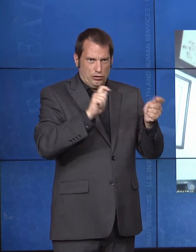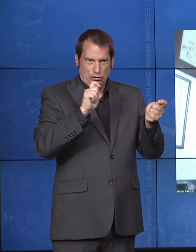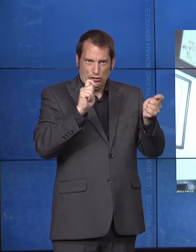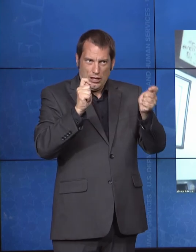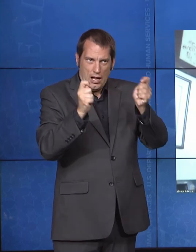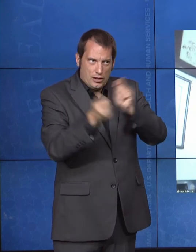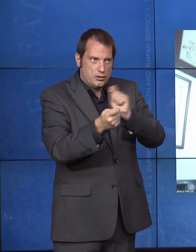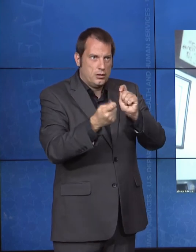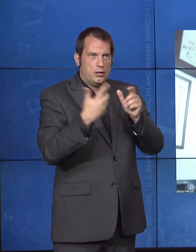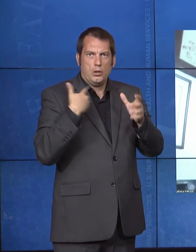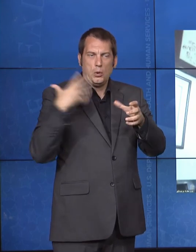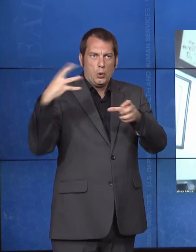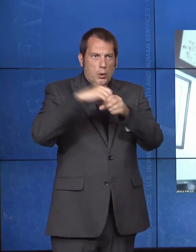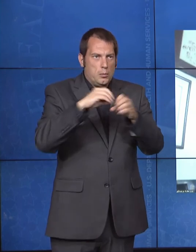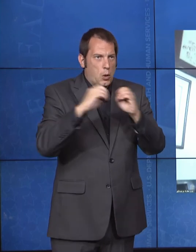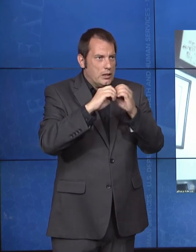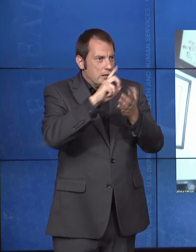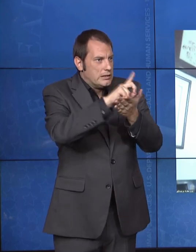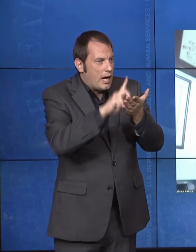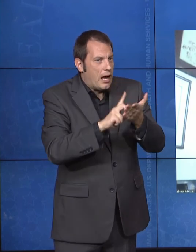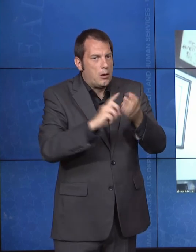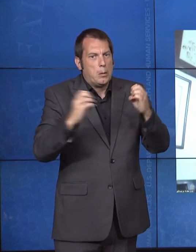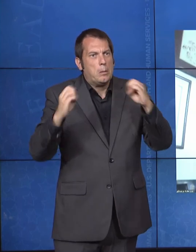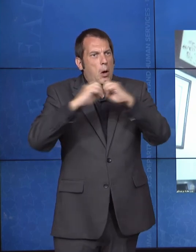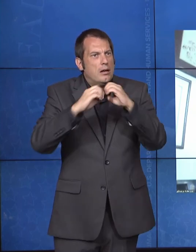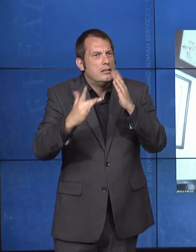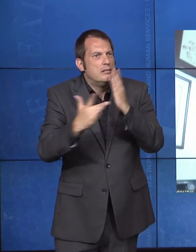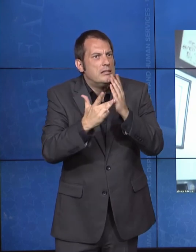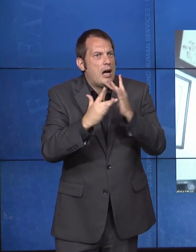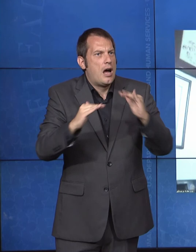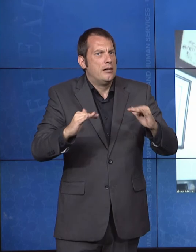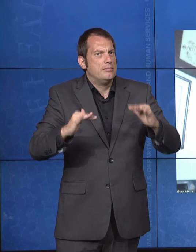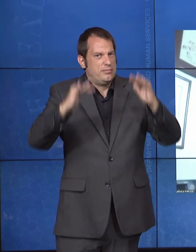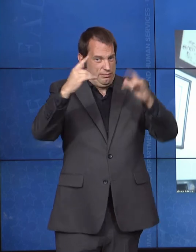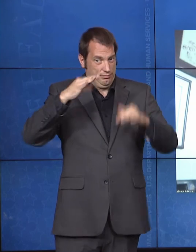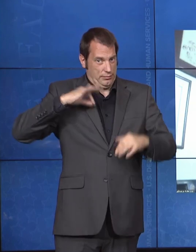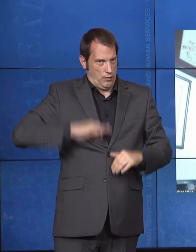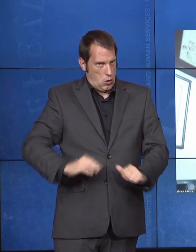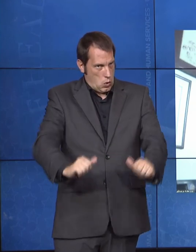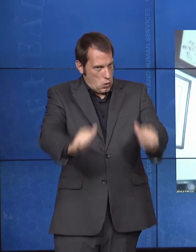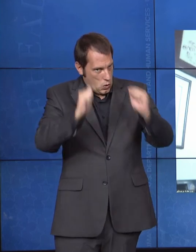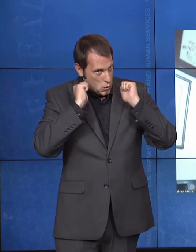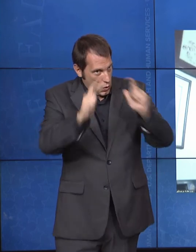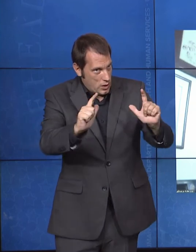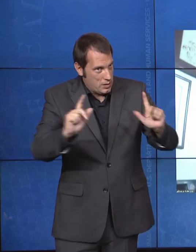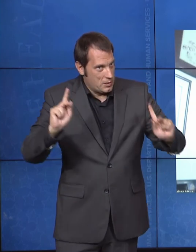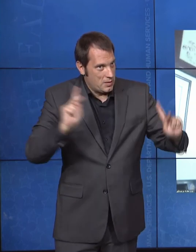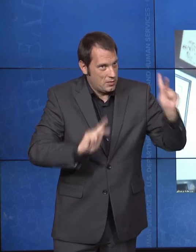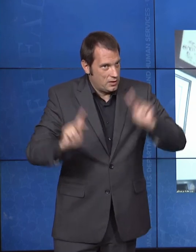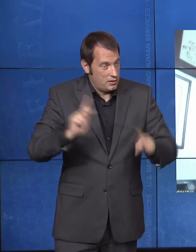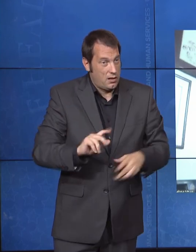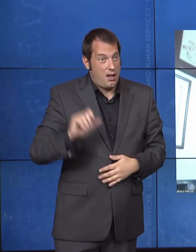And that helps all of us. At ACL, we are thrilled to join the nation in celebrating this important milestone. But